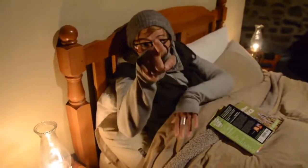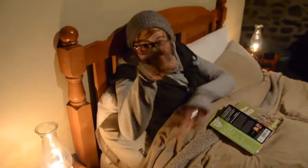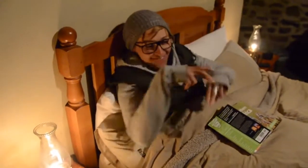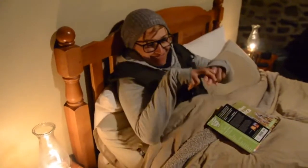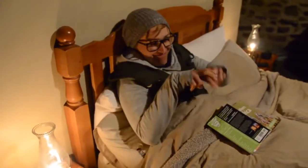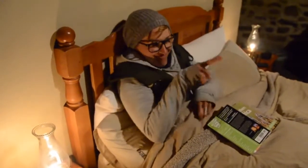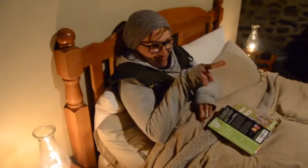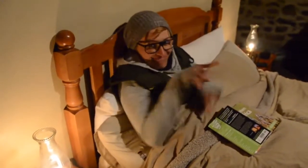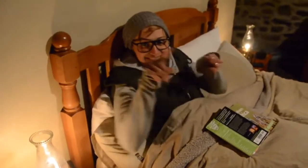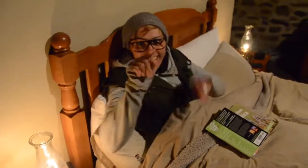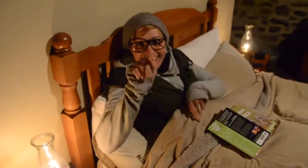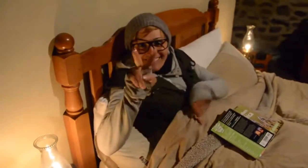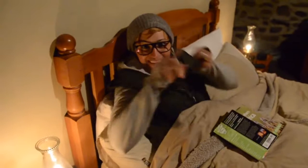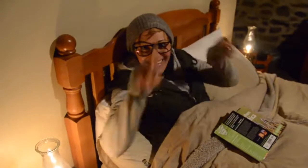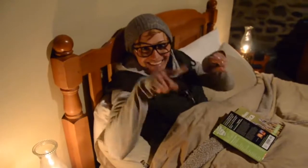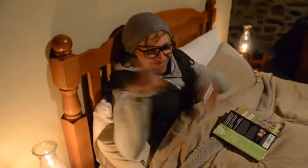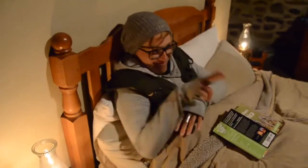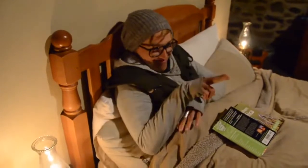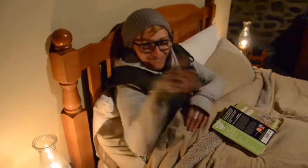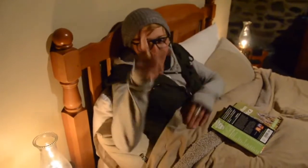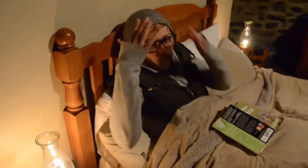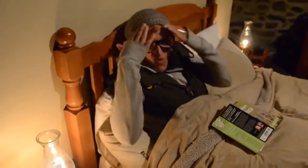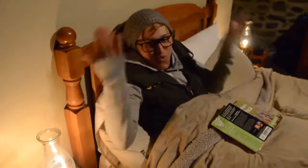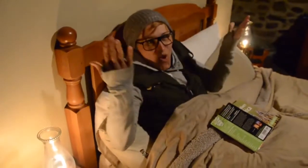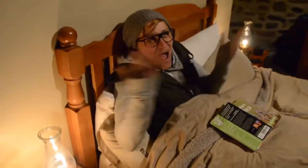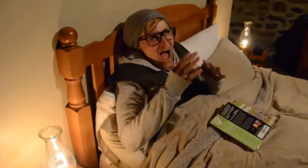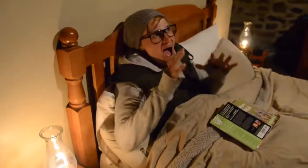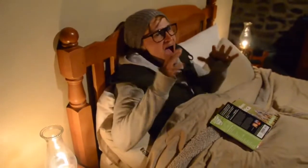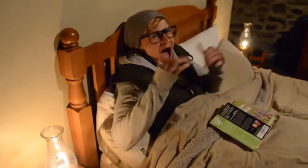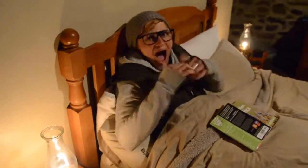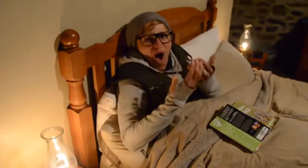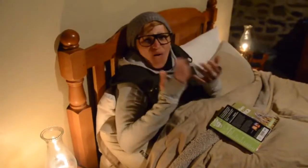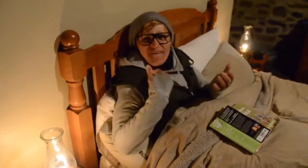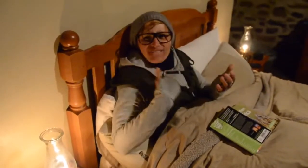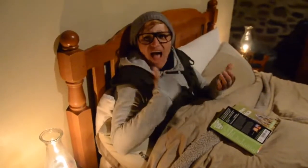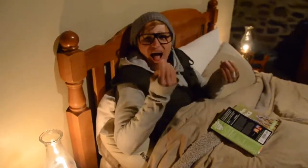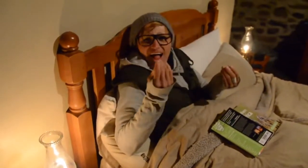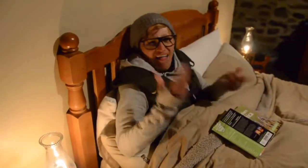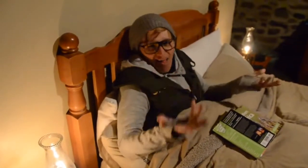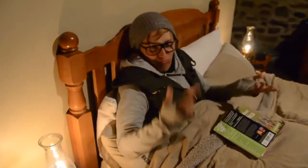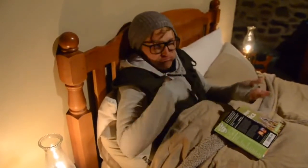You are lucky, viewers, watching the screen, not knowing how cold it feels right now.